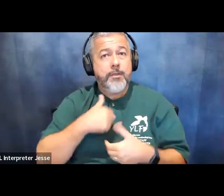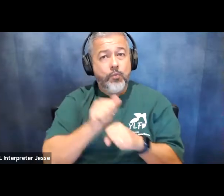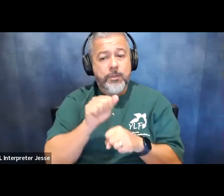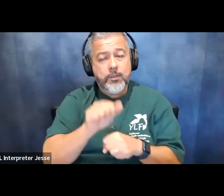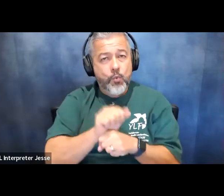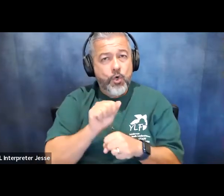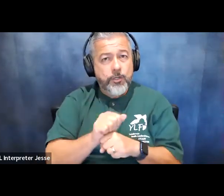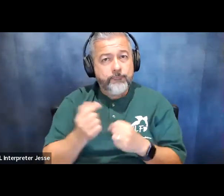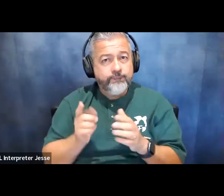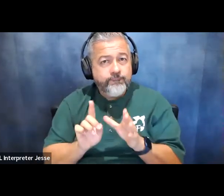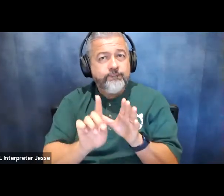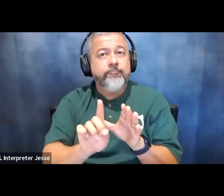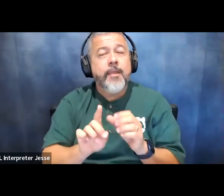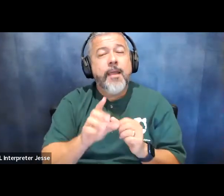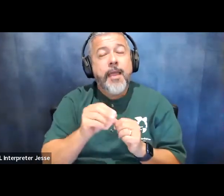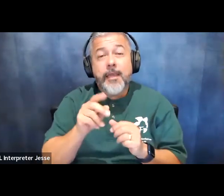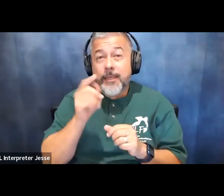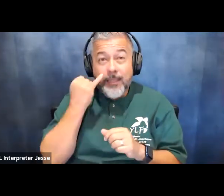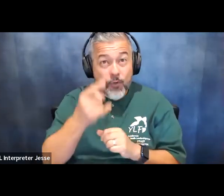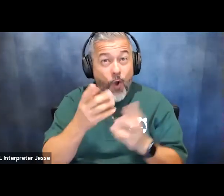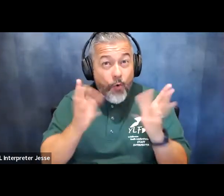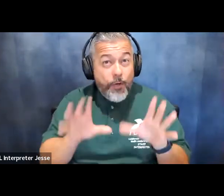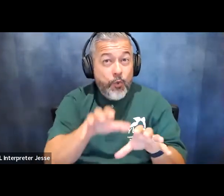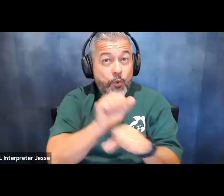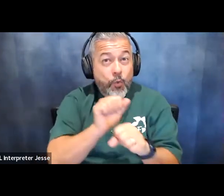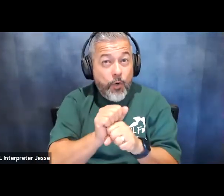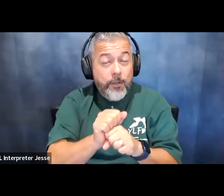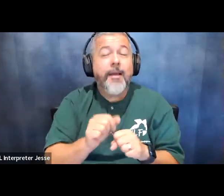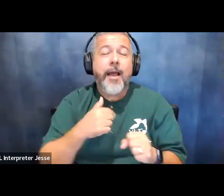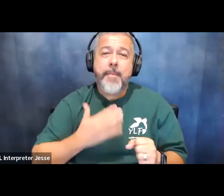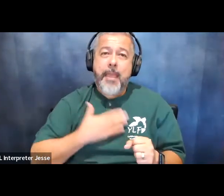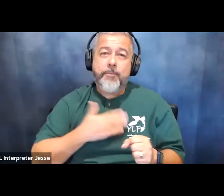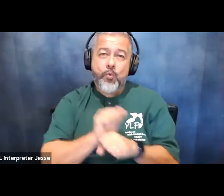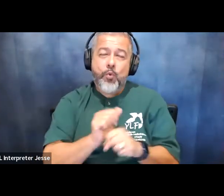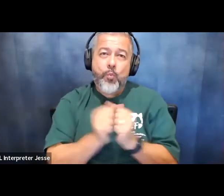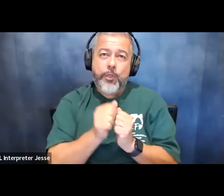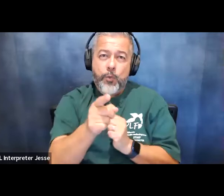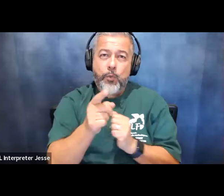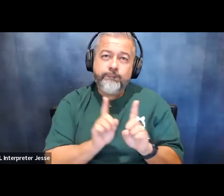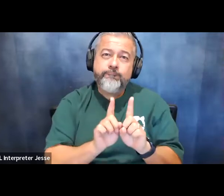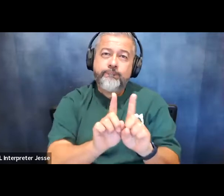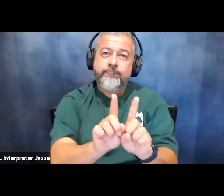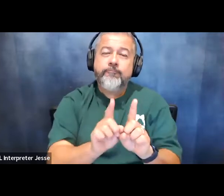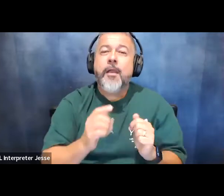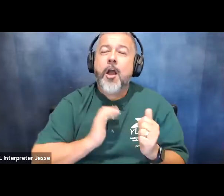and for those of you already doing the work i'm so glad to be doing it alongside of you our community is infinitely strengthened by your presence